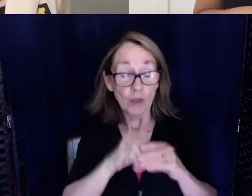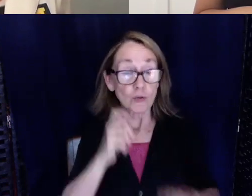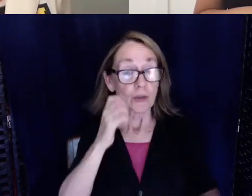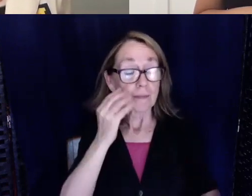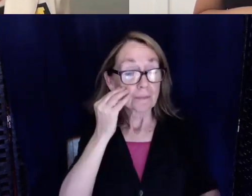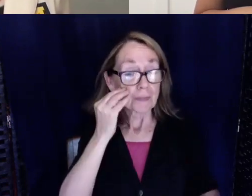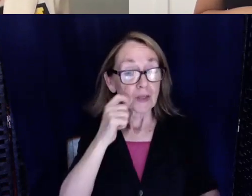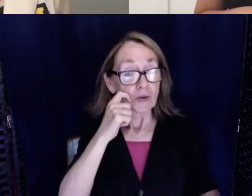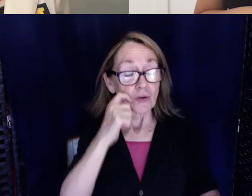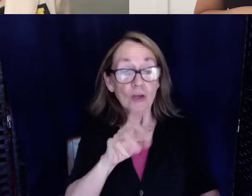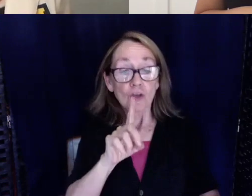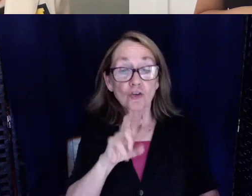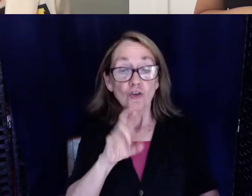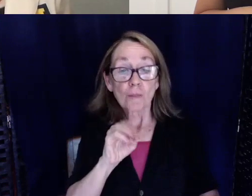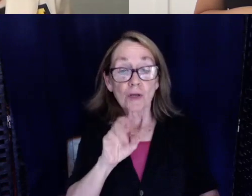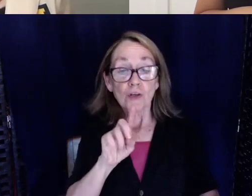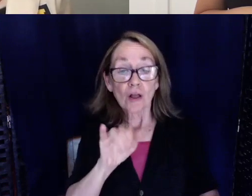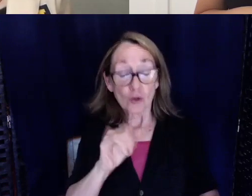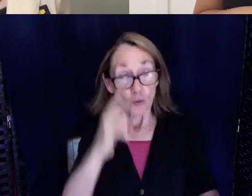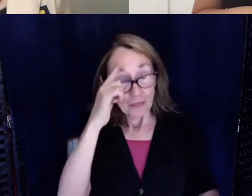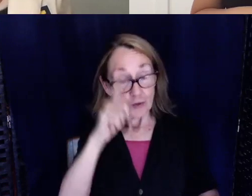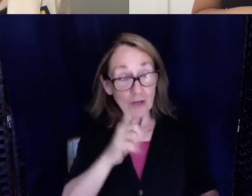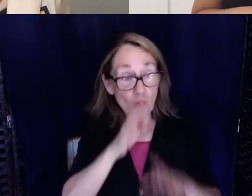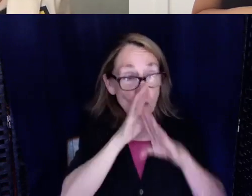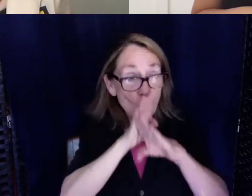think you need to go into a quiet little clinic or whatever.